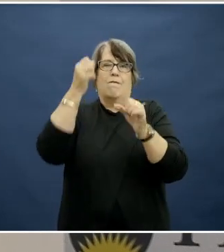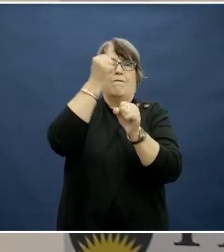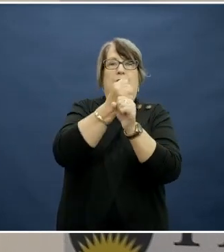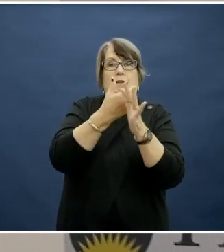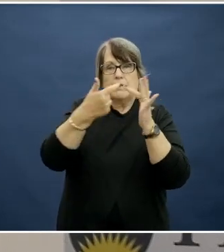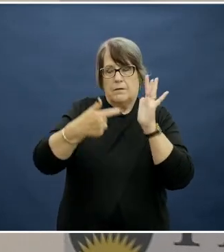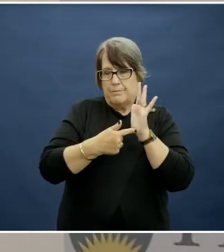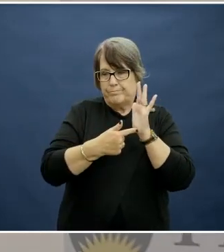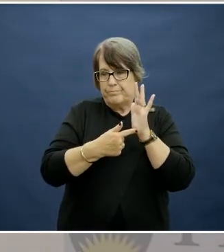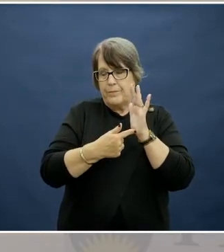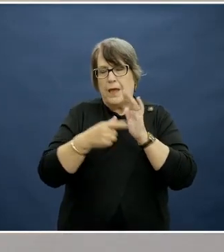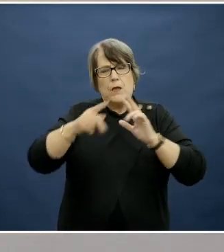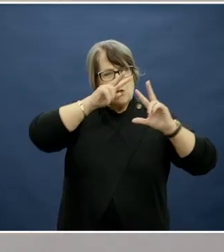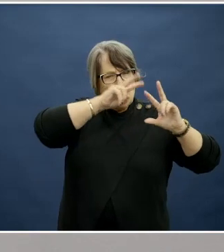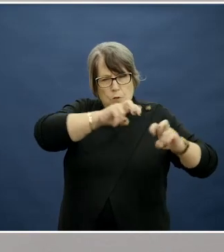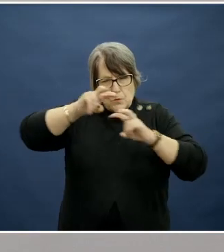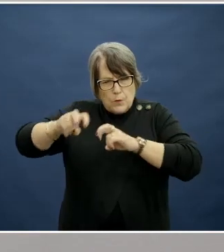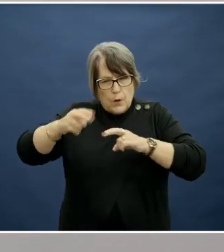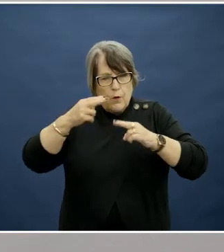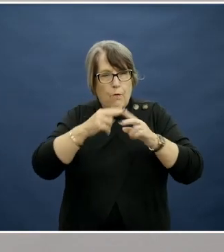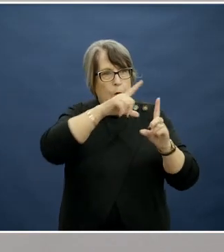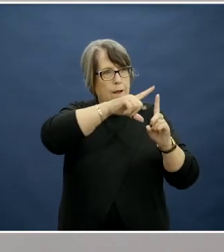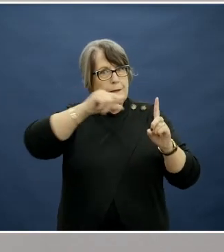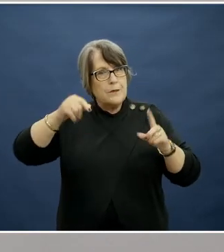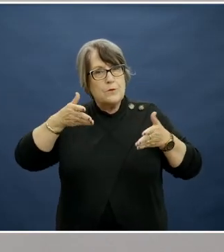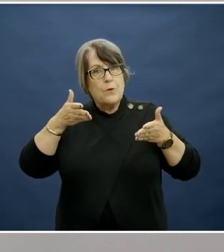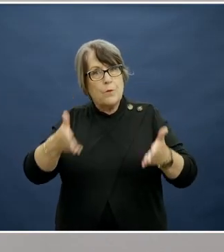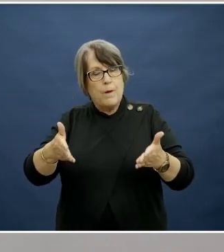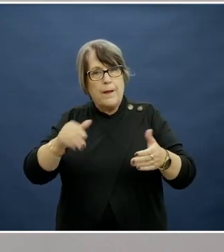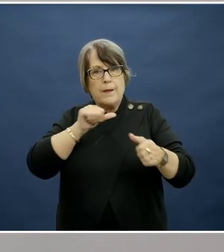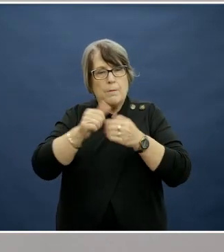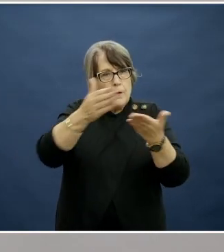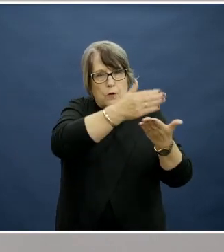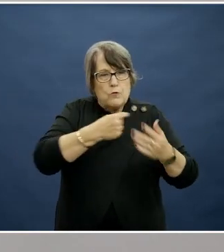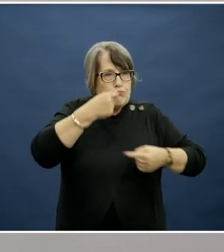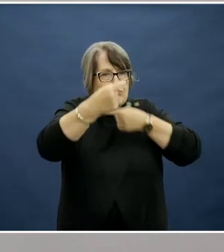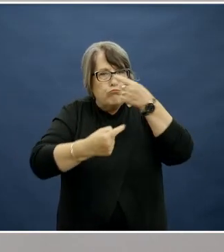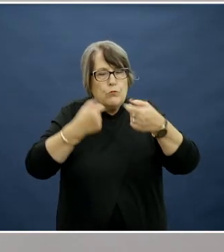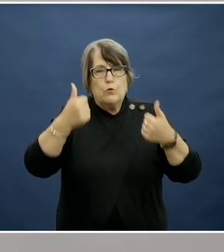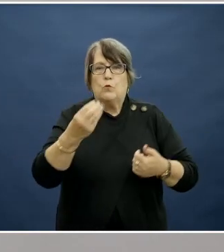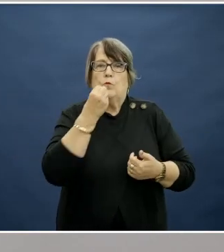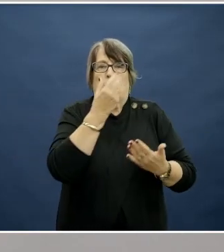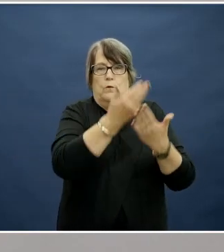She's also researching the potential for using digital platforms to better share nutritional information.